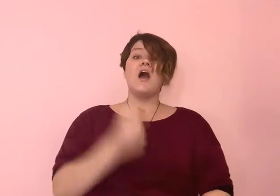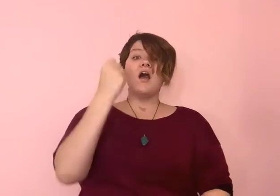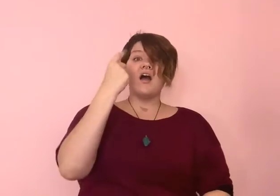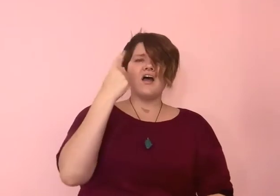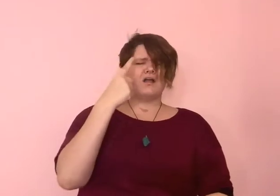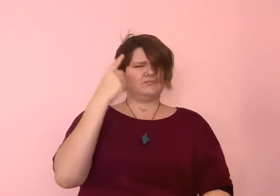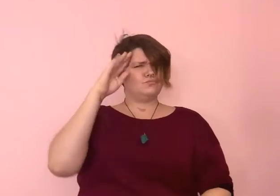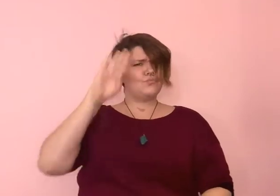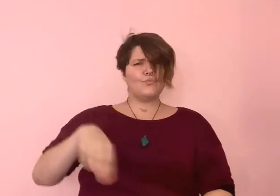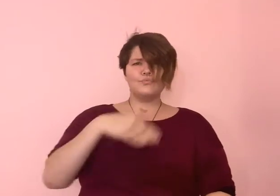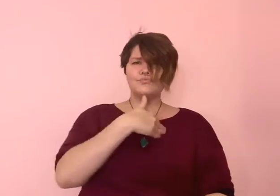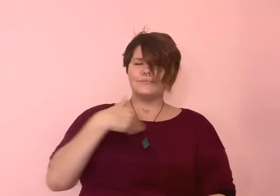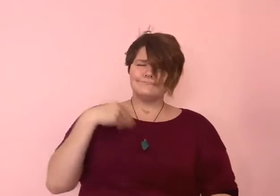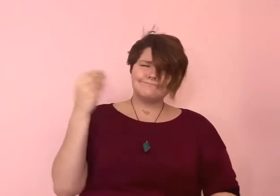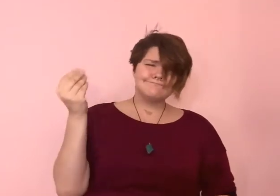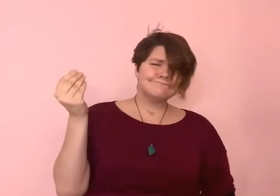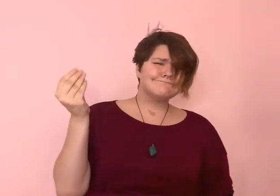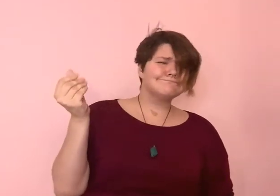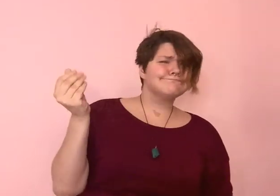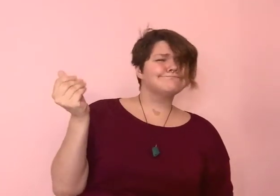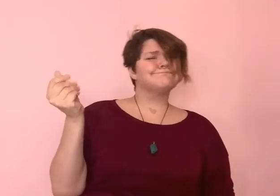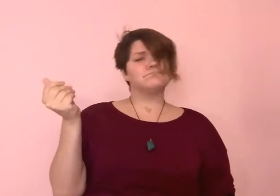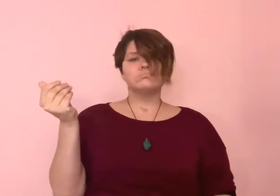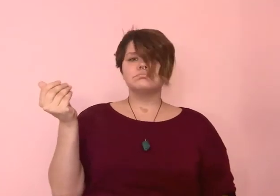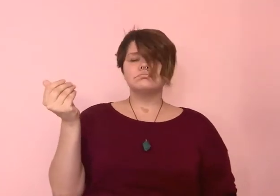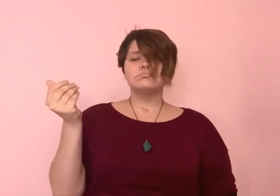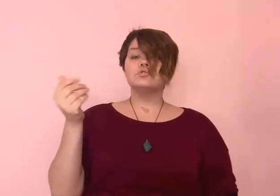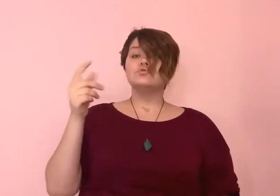We do recognize that the cost of living in Toronto is high